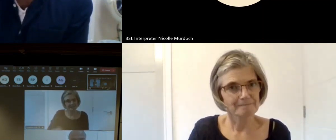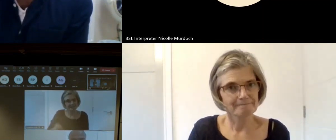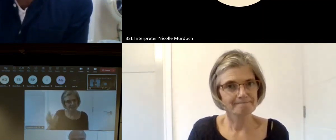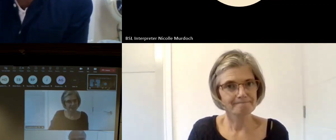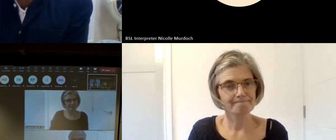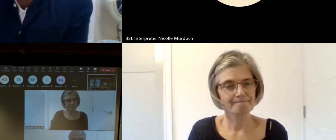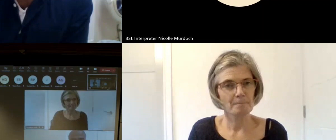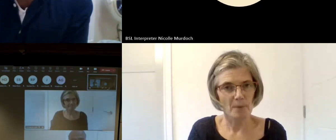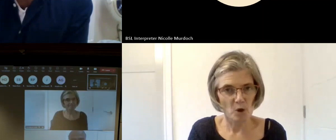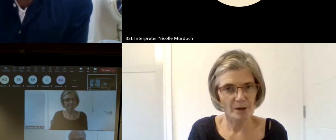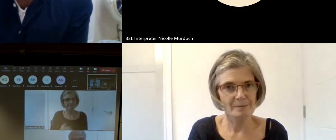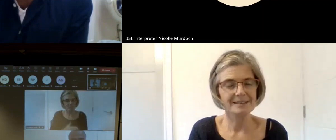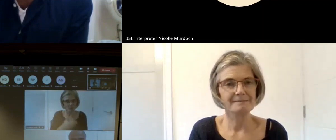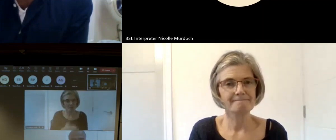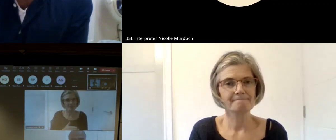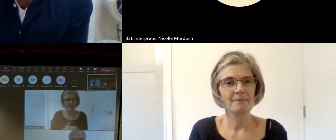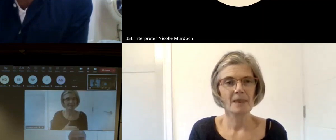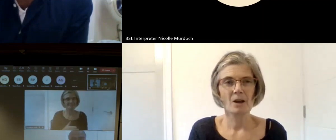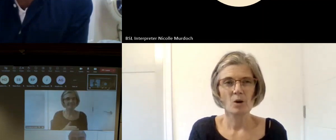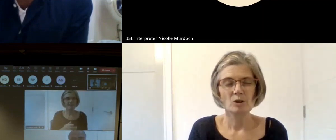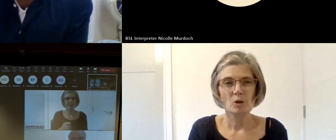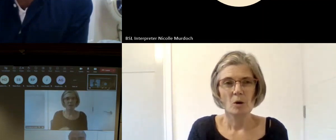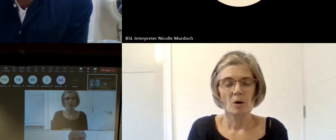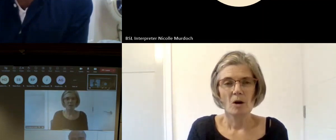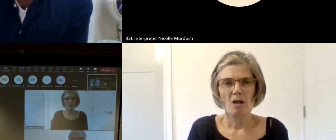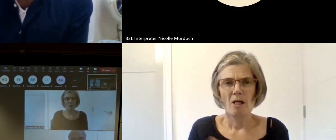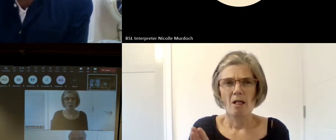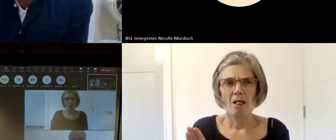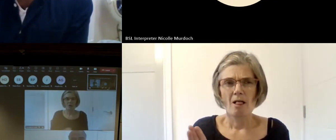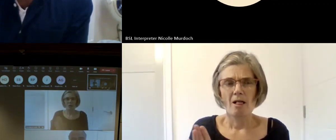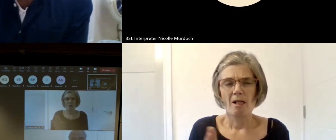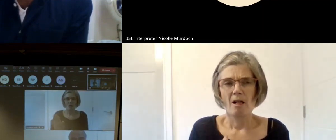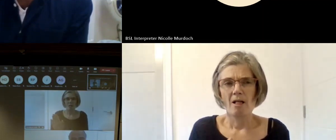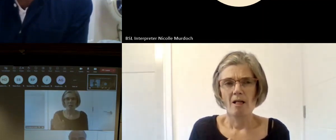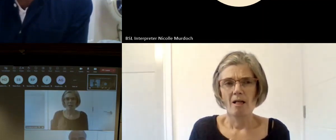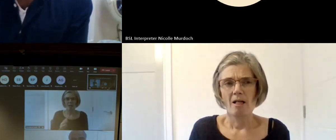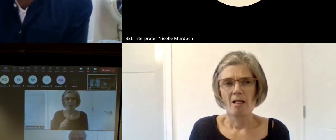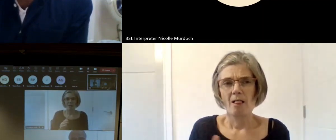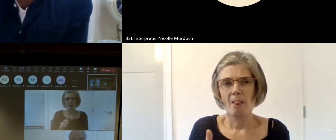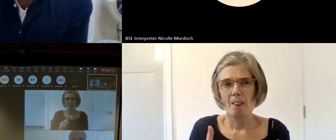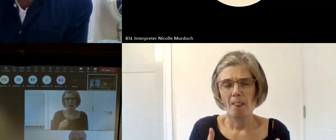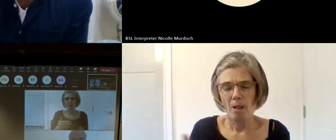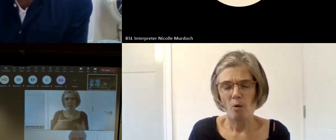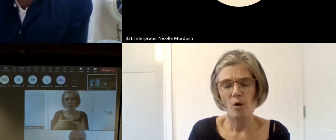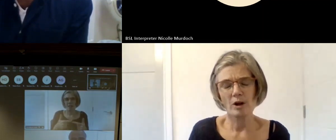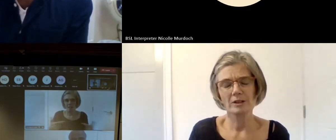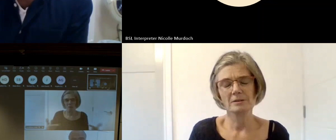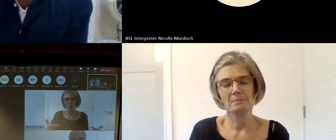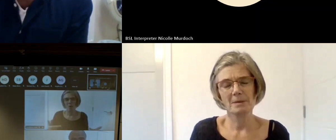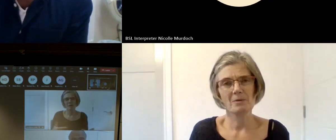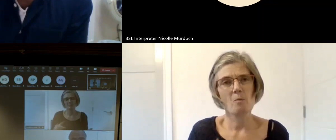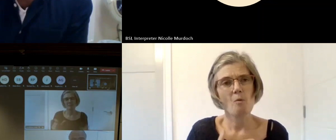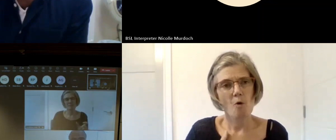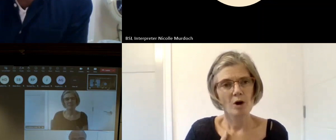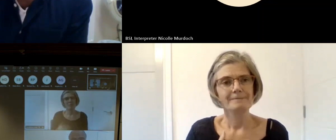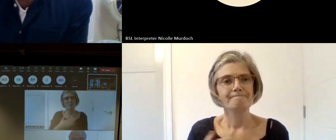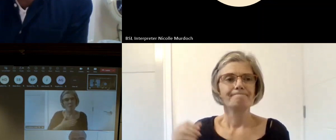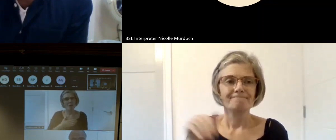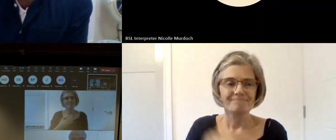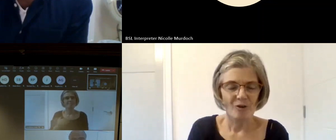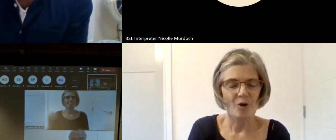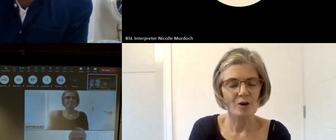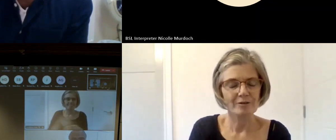wanting like community and connection and that's symbol sh volunteering as well don't know speak